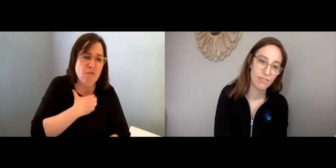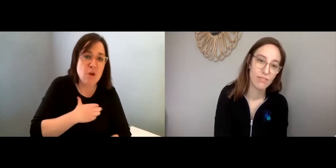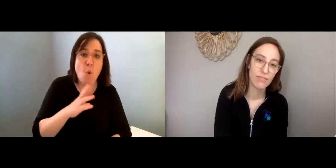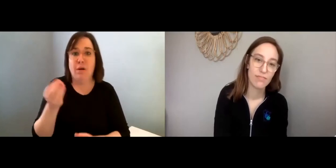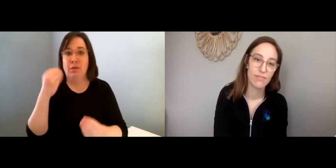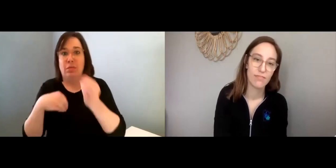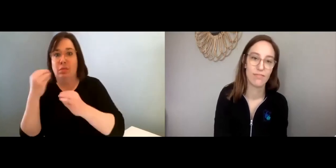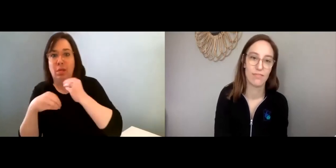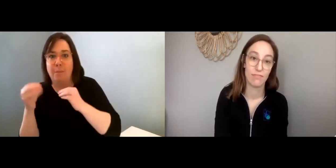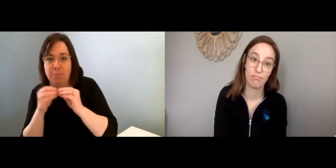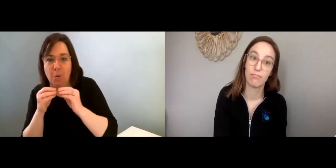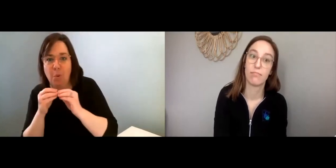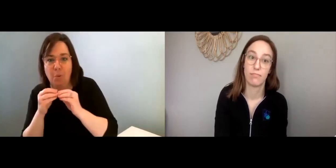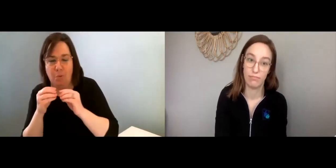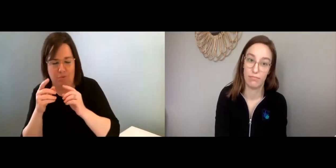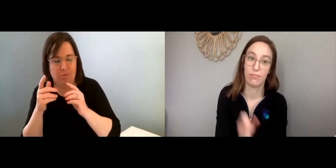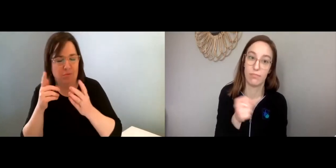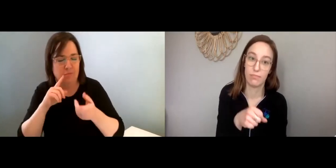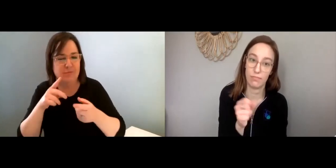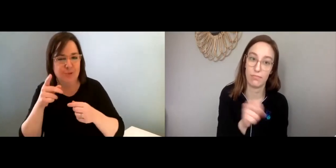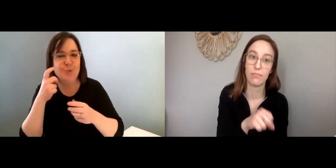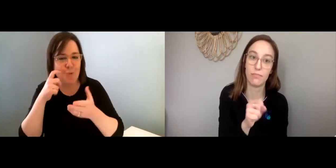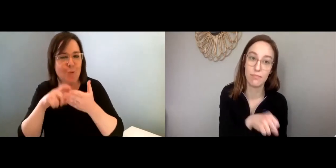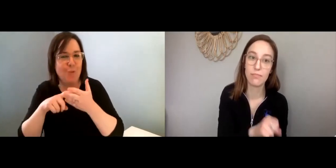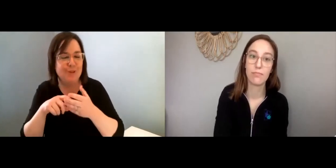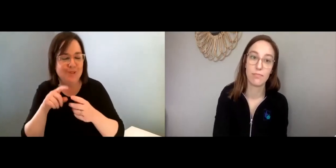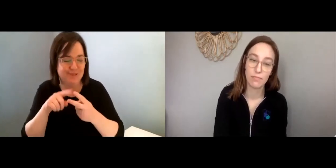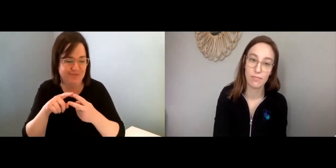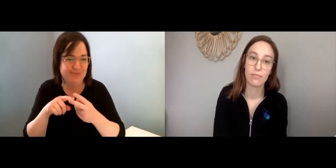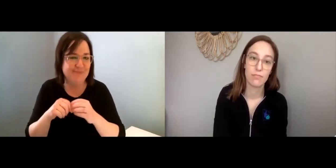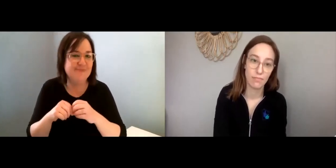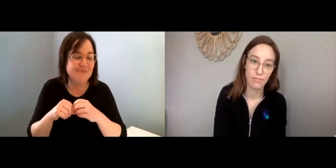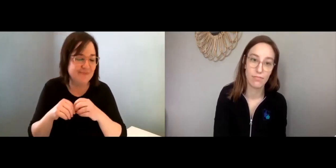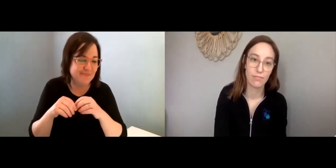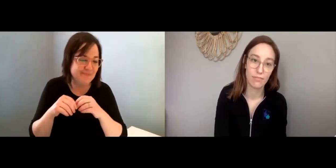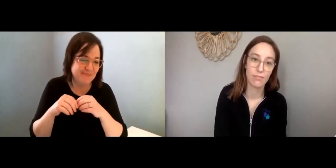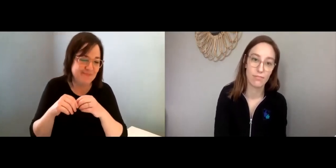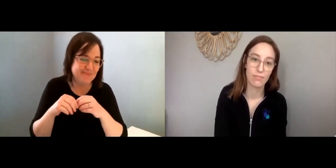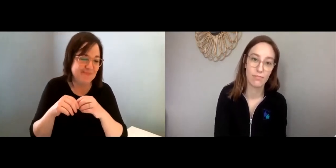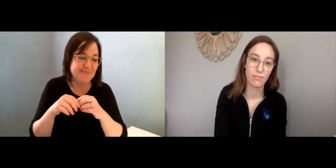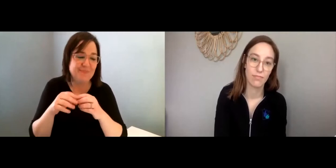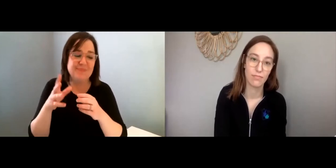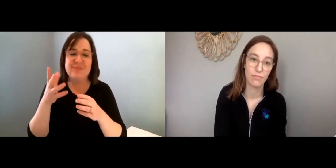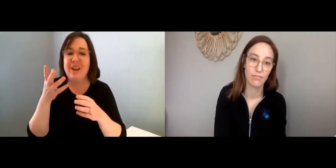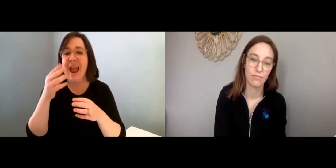Sadness can also cause a change of appetite; sometimes you’re not hungry, or sometimes you’re eating much more, that’s something you’ll notice.